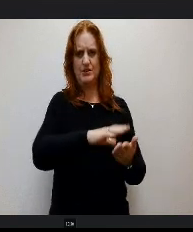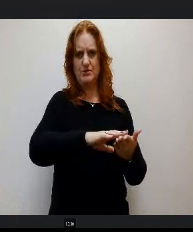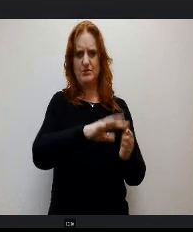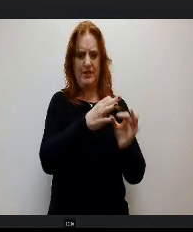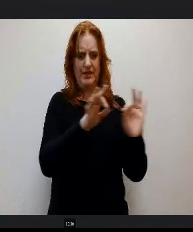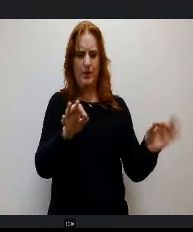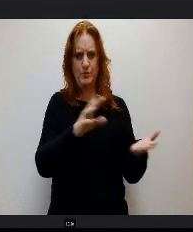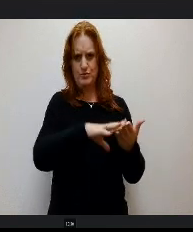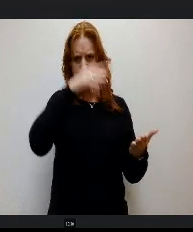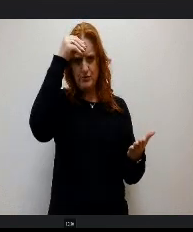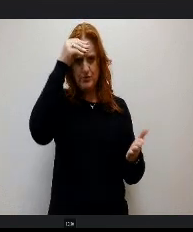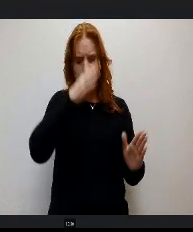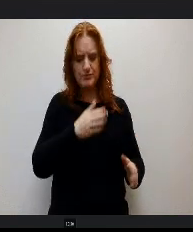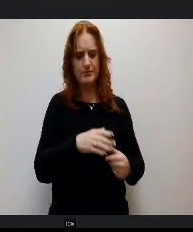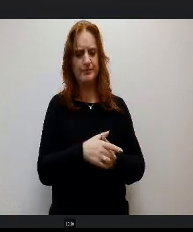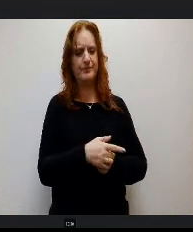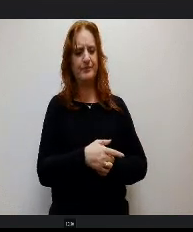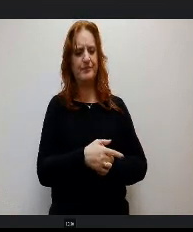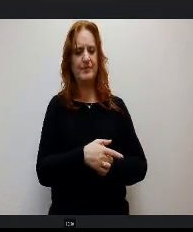Are at risk. Populations.